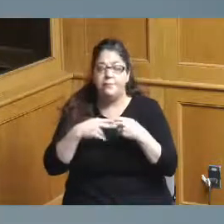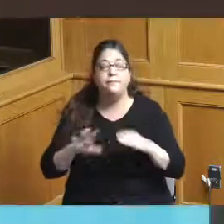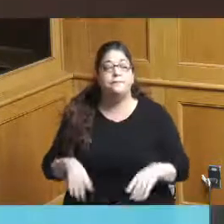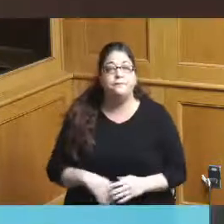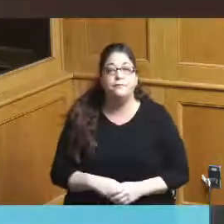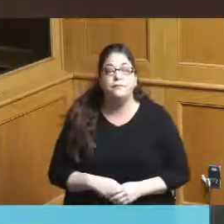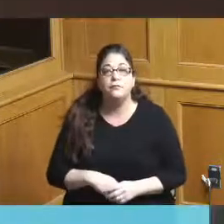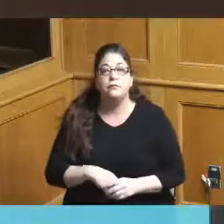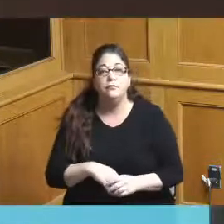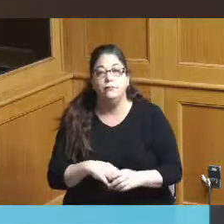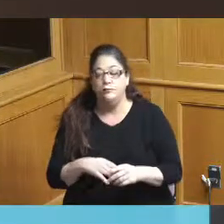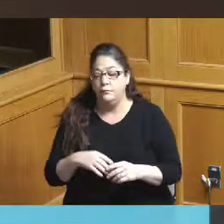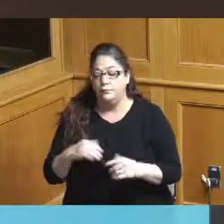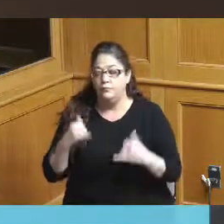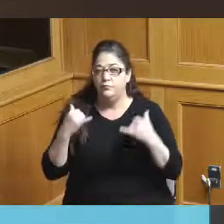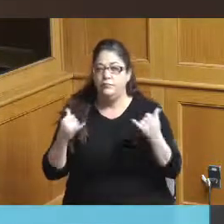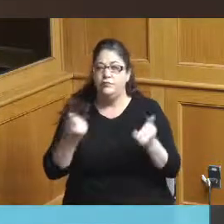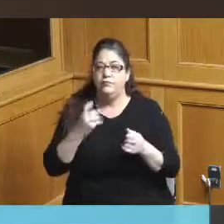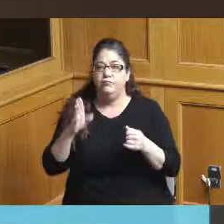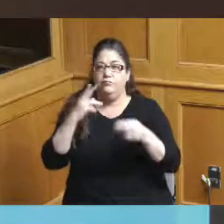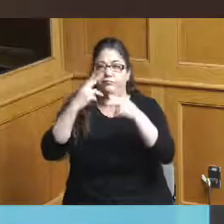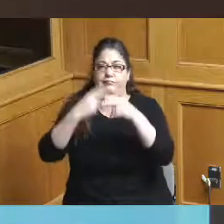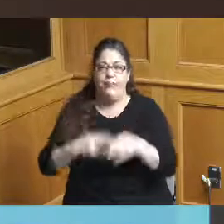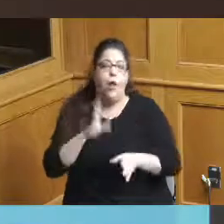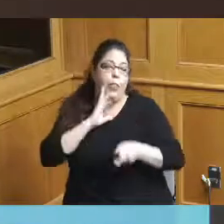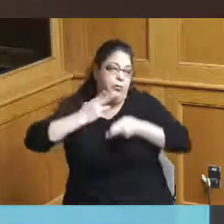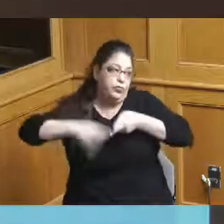so just a couple of things I'm going to keep this very short I also want to say I have